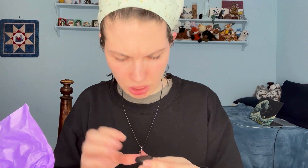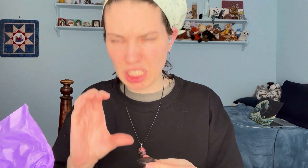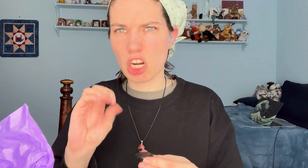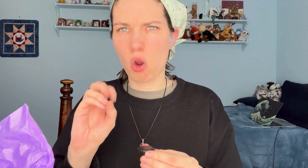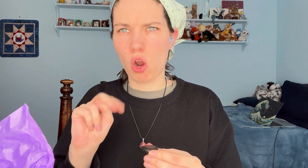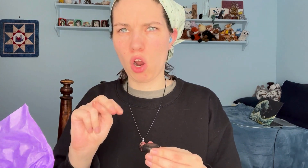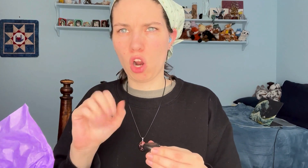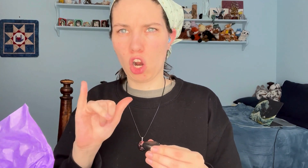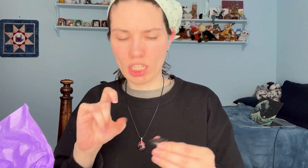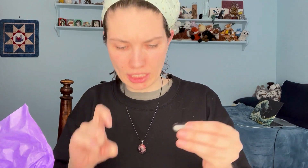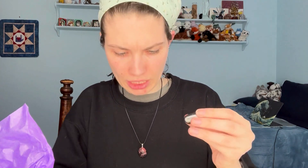Onyx